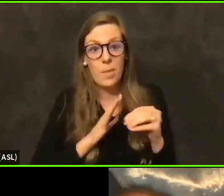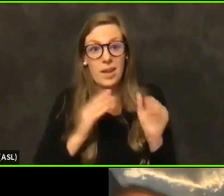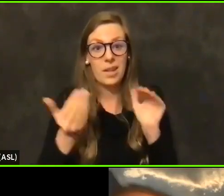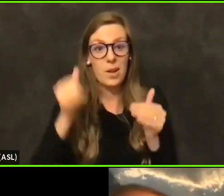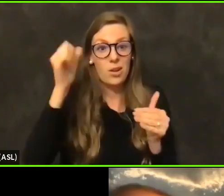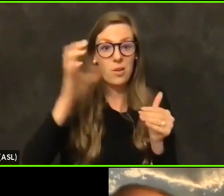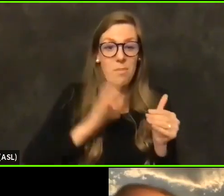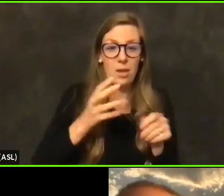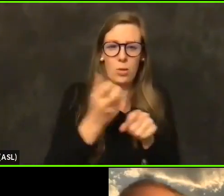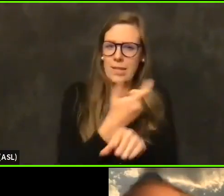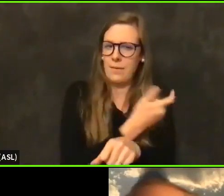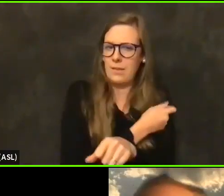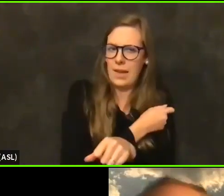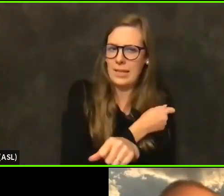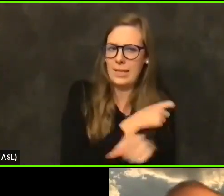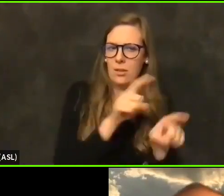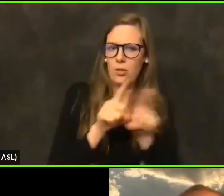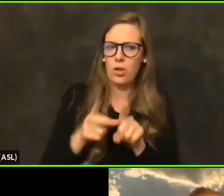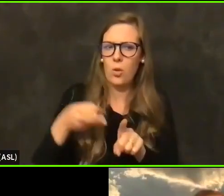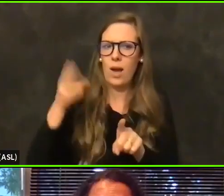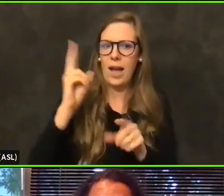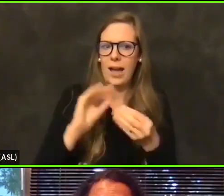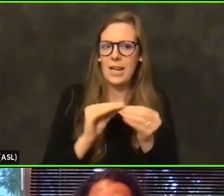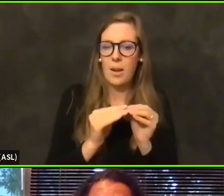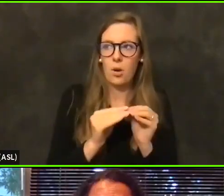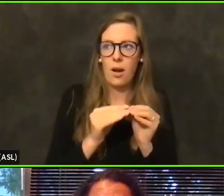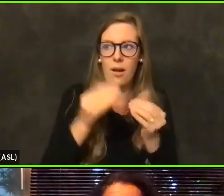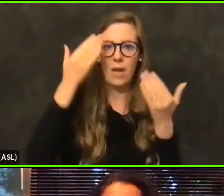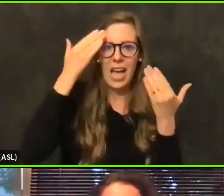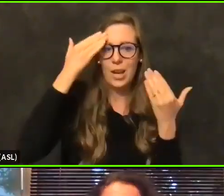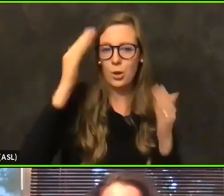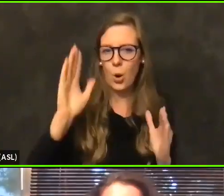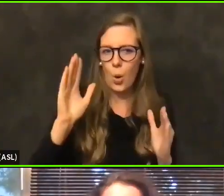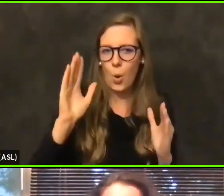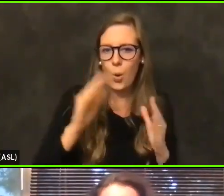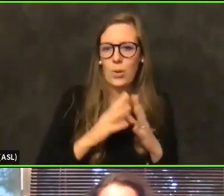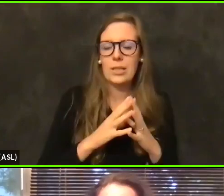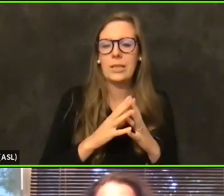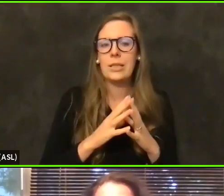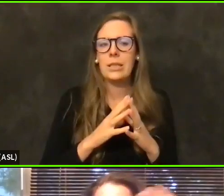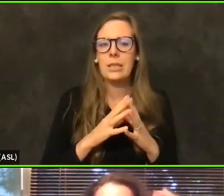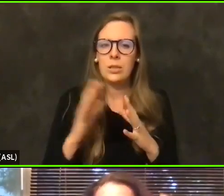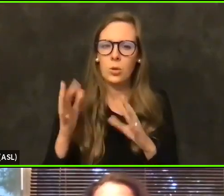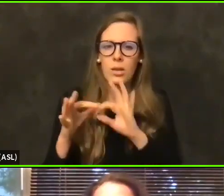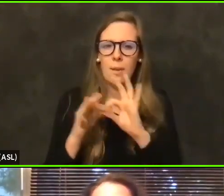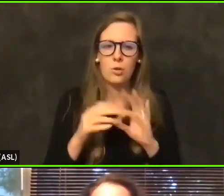Also knows that there's a high percentage of unknowns sort of when it comes to the race and ethnicity data, which we think is